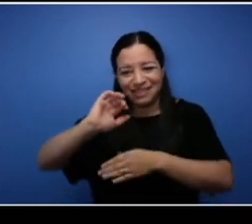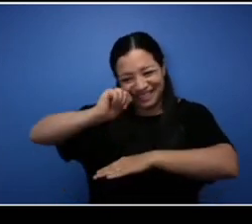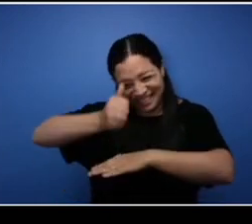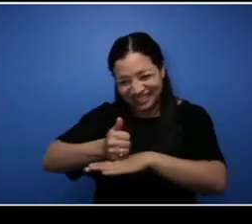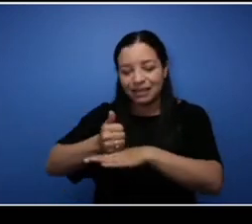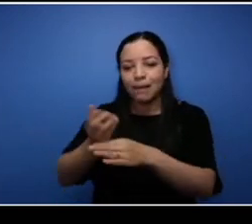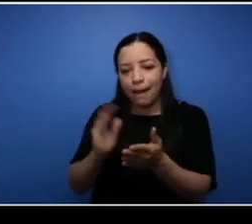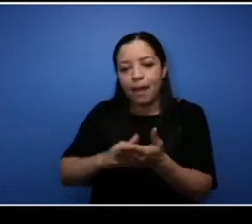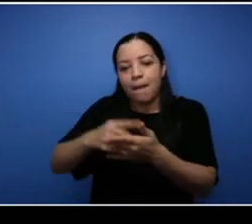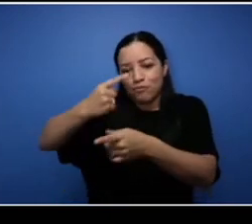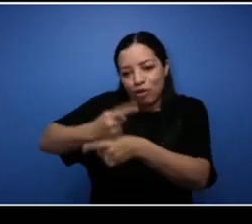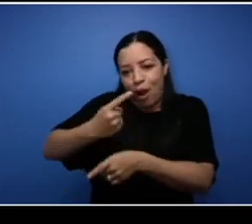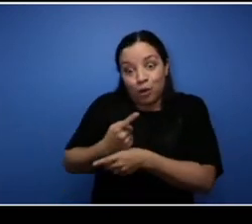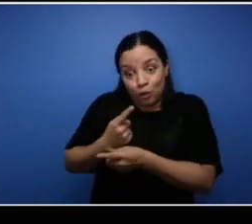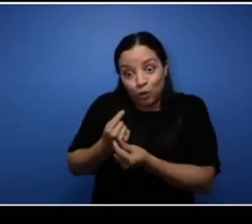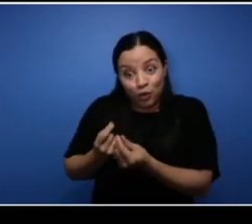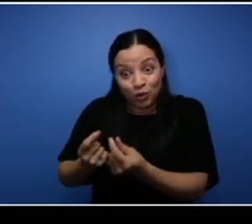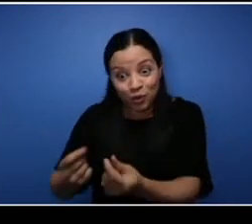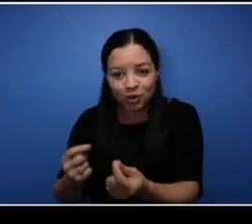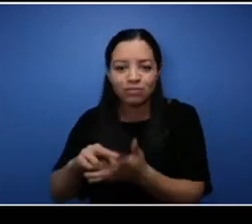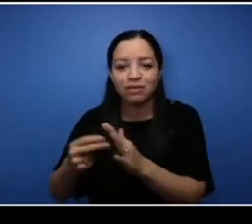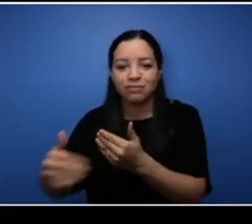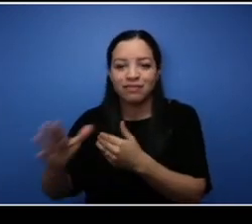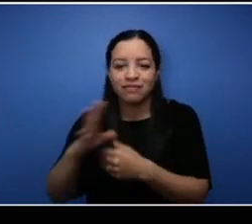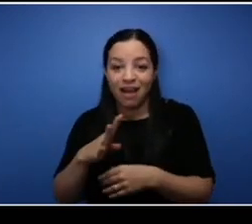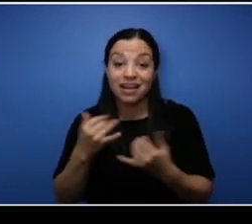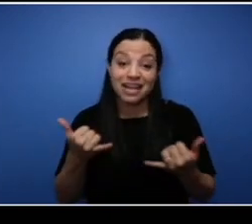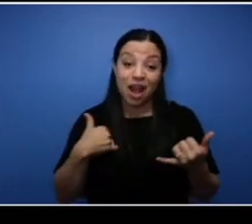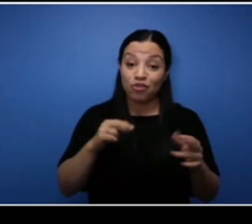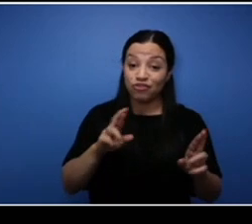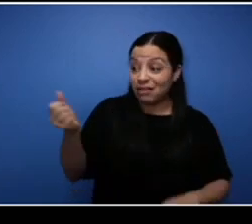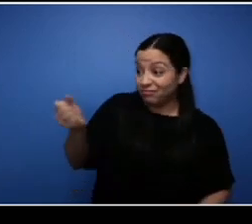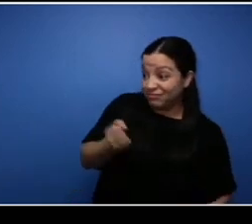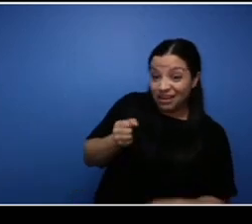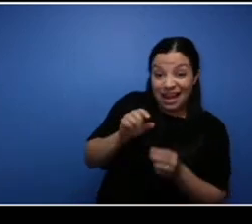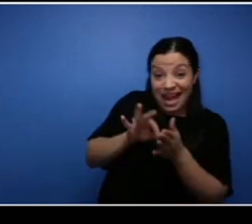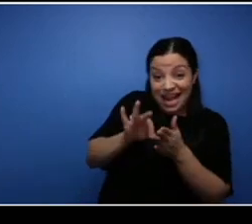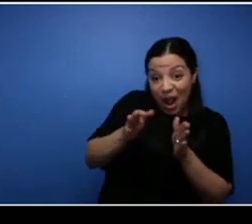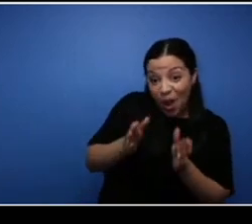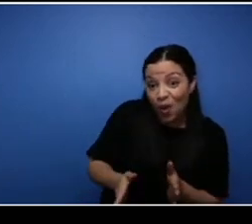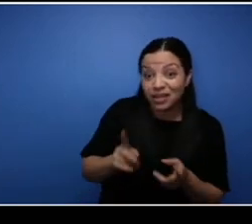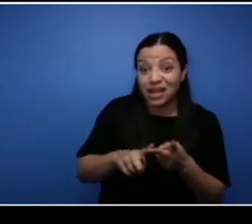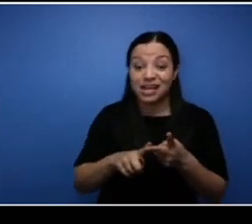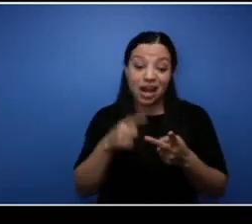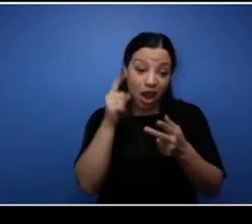ever since that, I got an accountant like I'm telling you, I crossed my t's dot my i's,